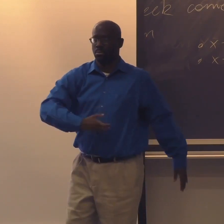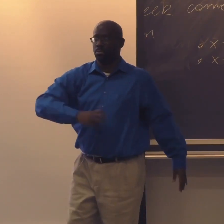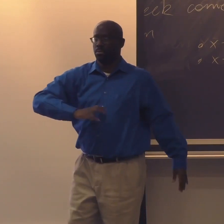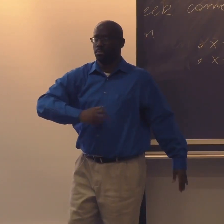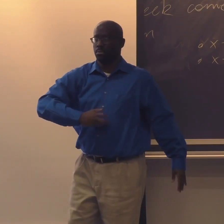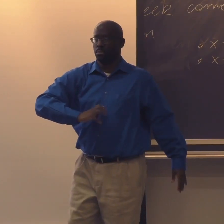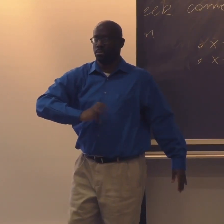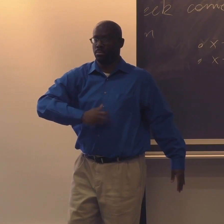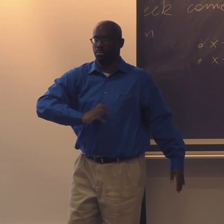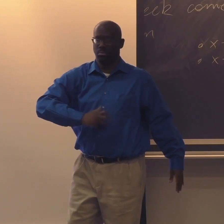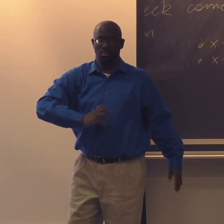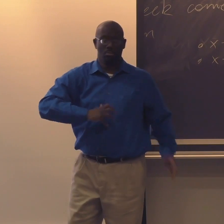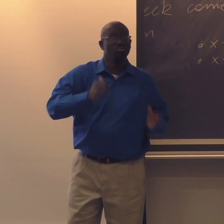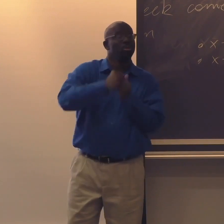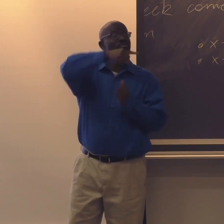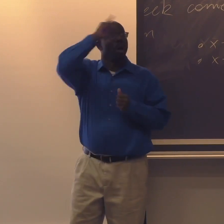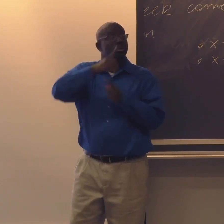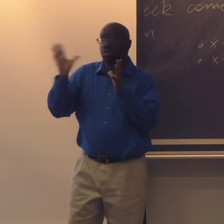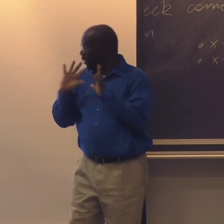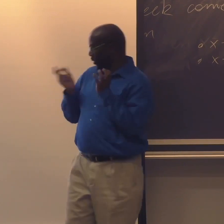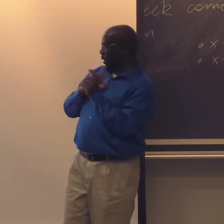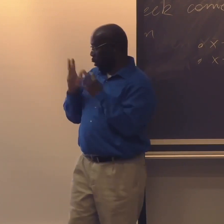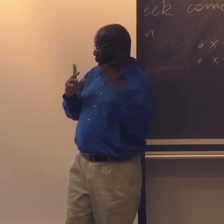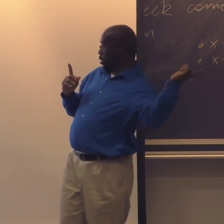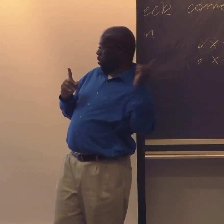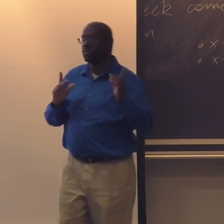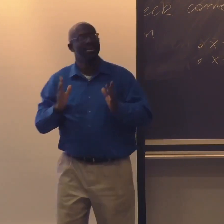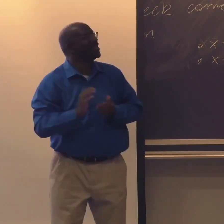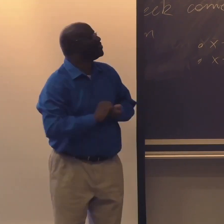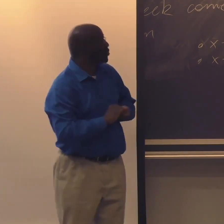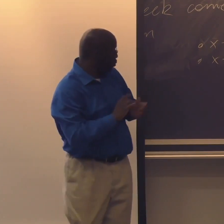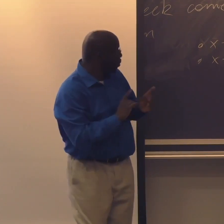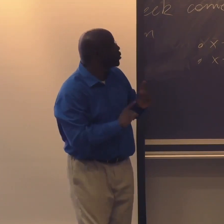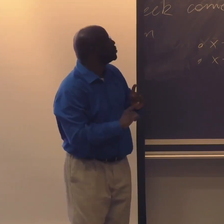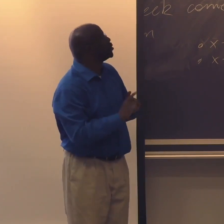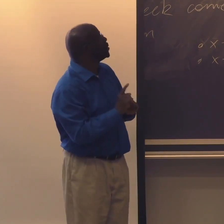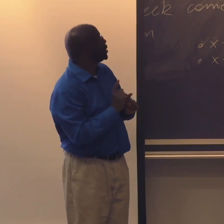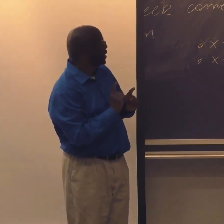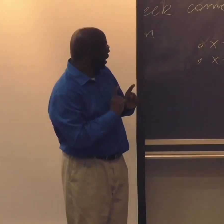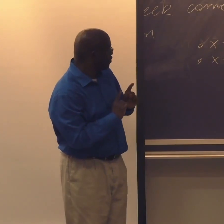Black people are very adept at code switching. So when they talk amongst peers, they may talk one way.